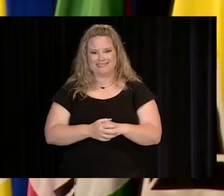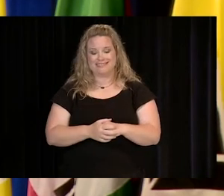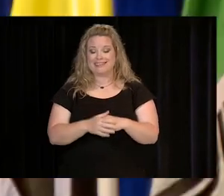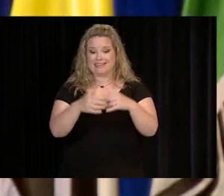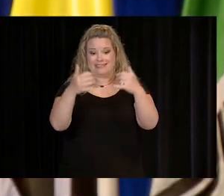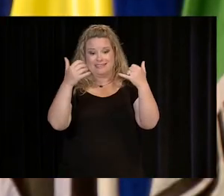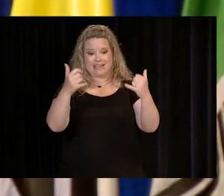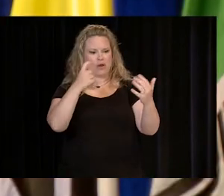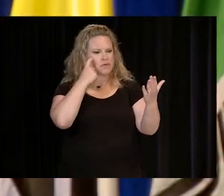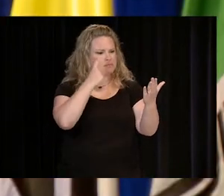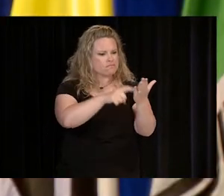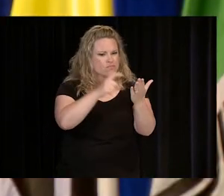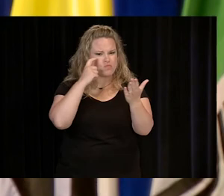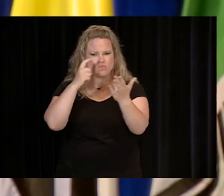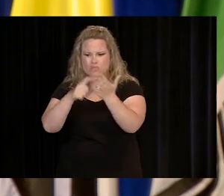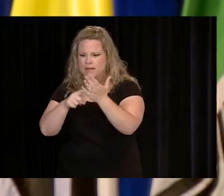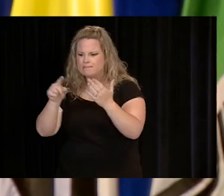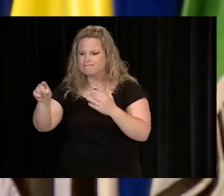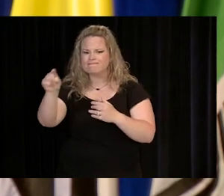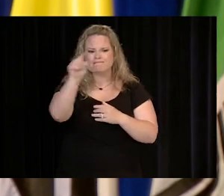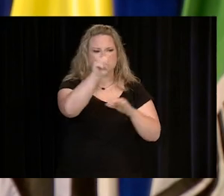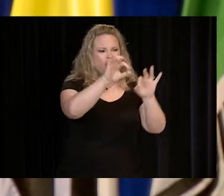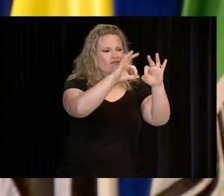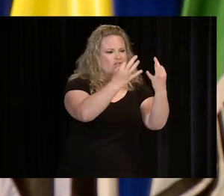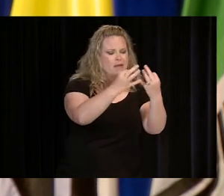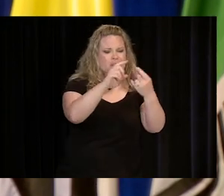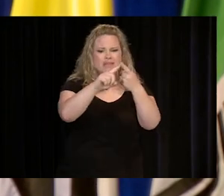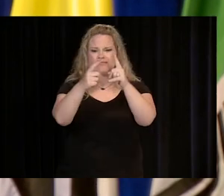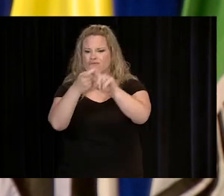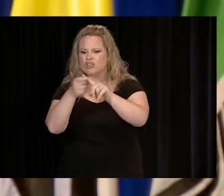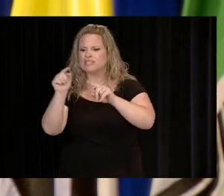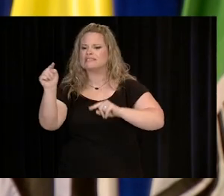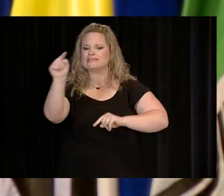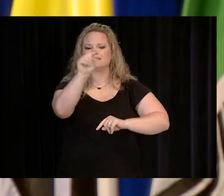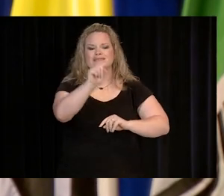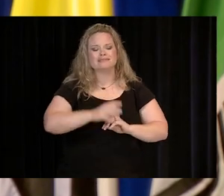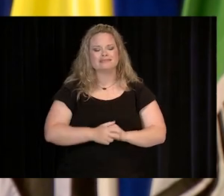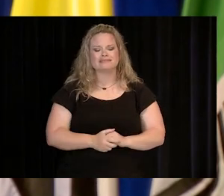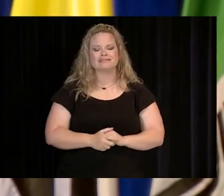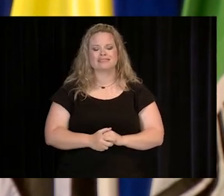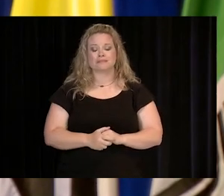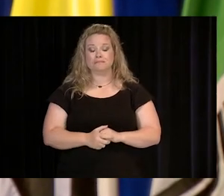I WANT TO TAKE A MOMENT TO RECOGNIZE THE FAMILIES AND FRIENDS OF OUR GRADUATES AS WELL.